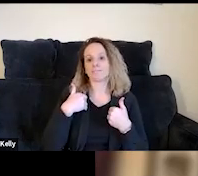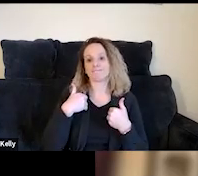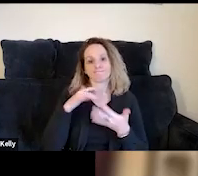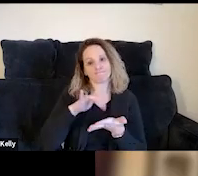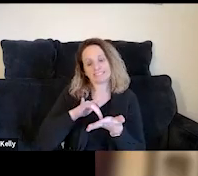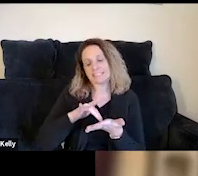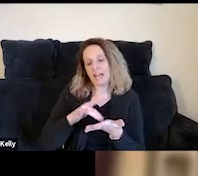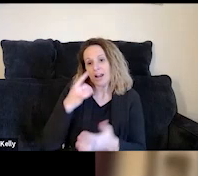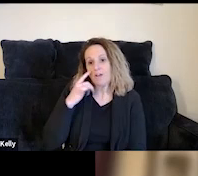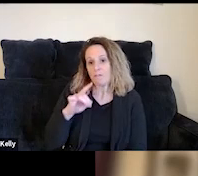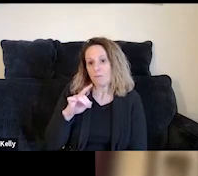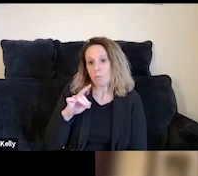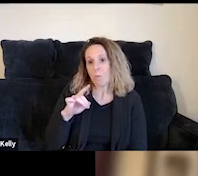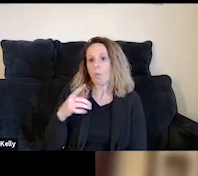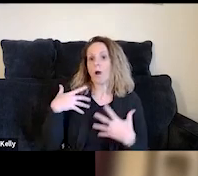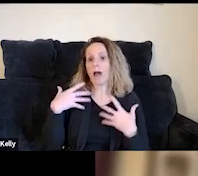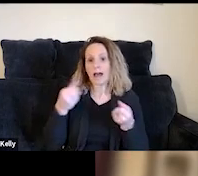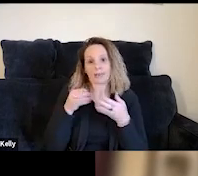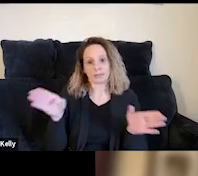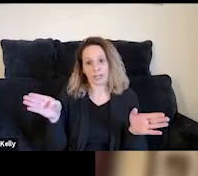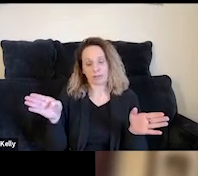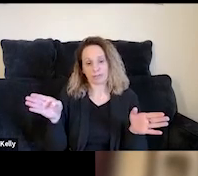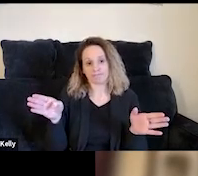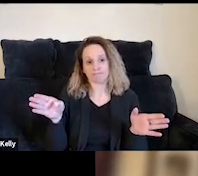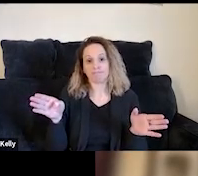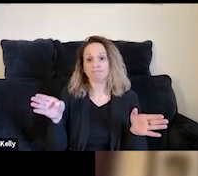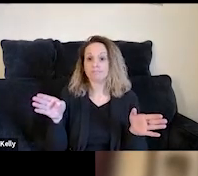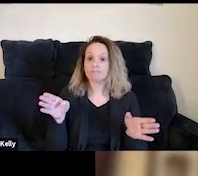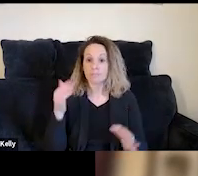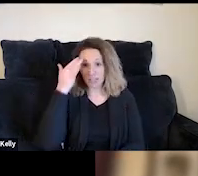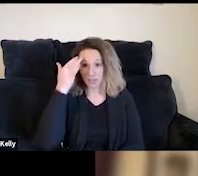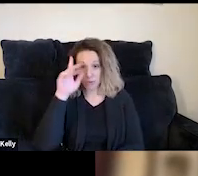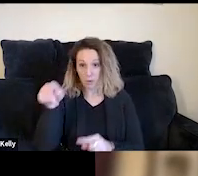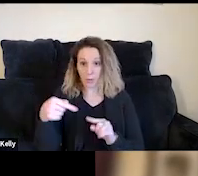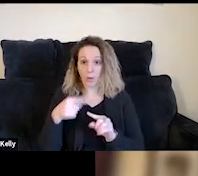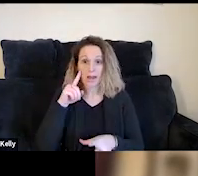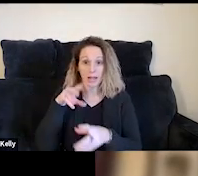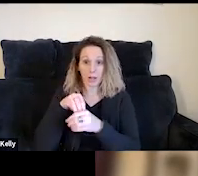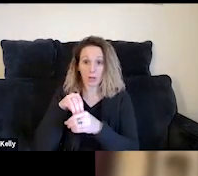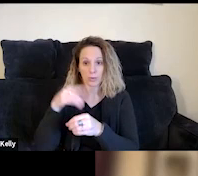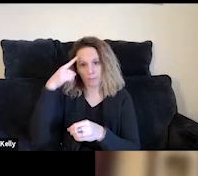with regards to health in general. And that, as you know, includes mental health.